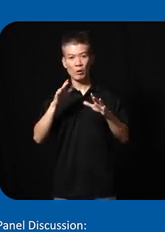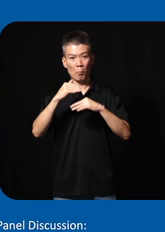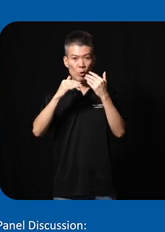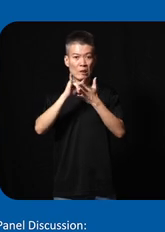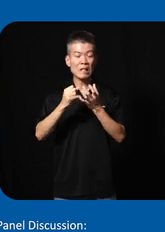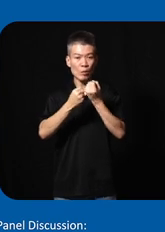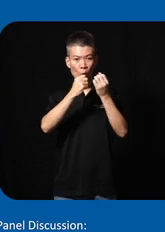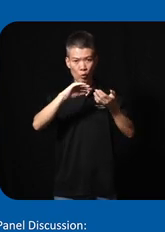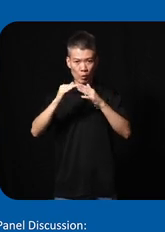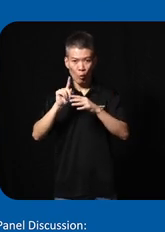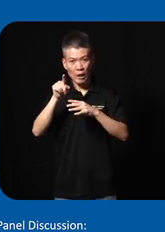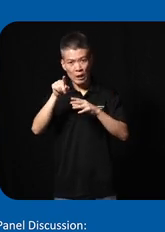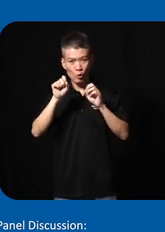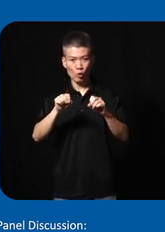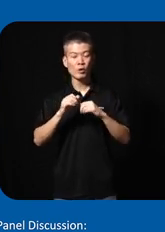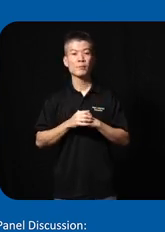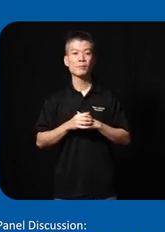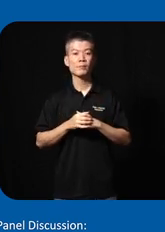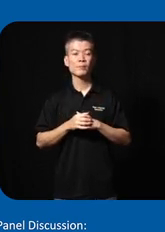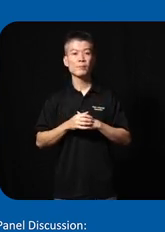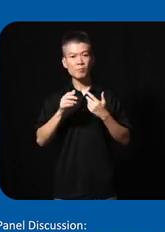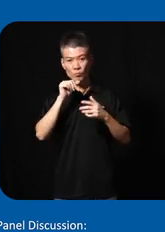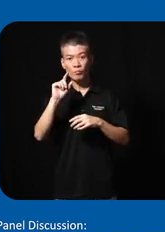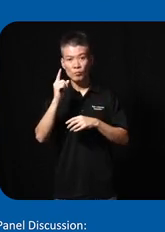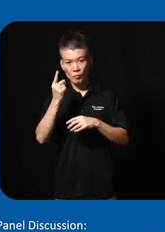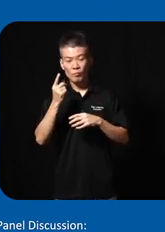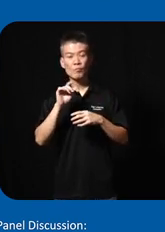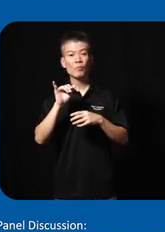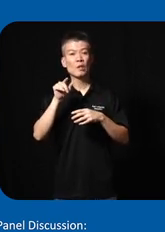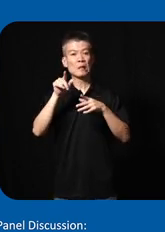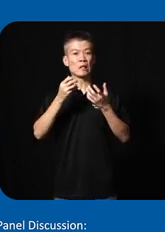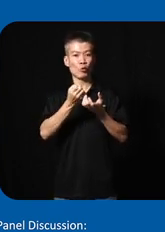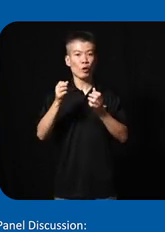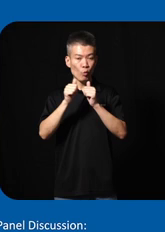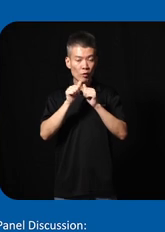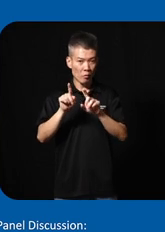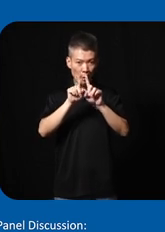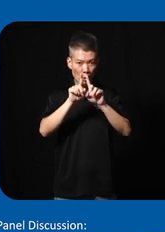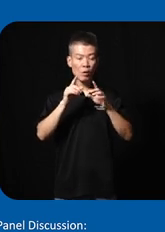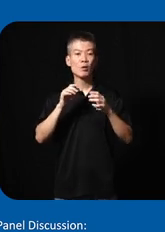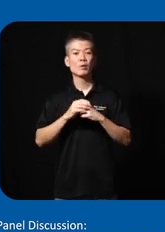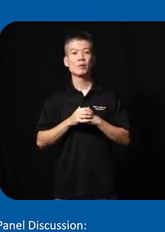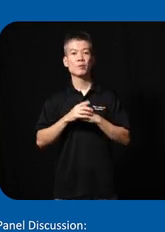support Community where they could so not only were they equipped with mentors and people at